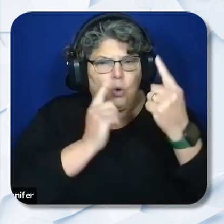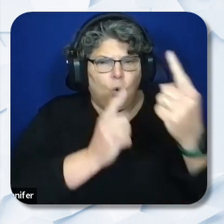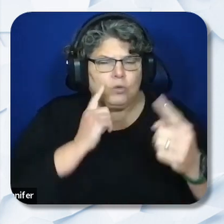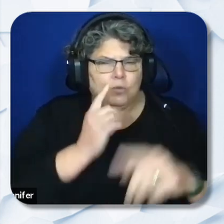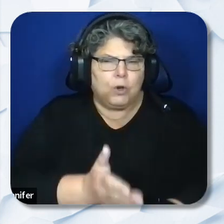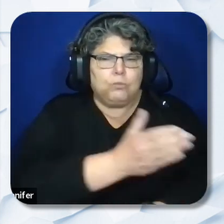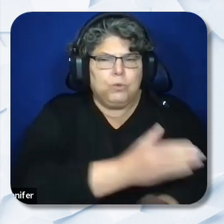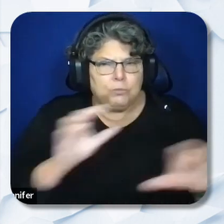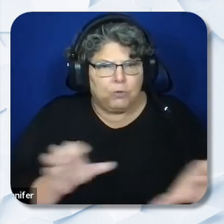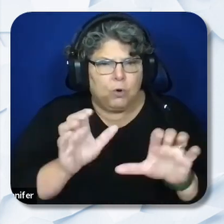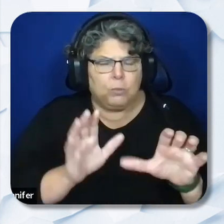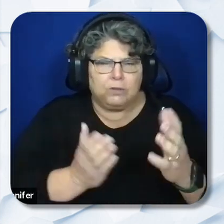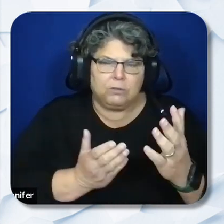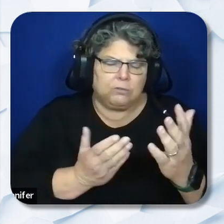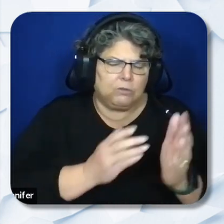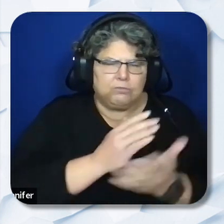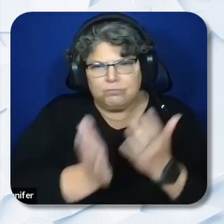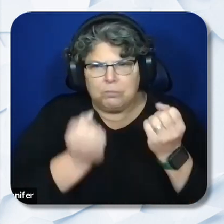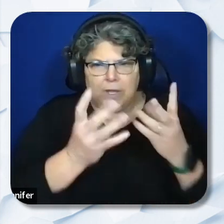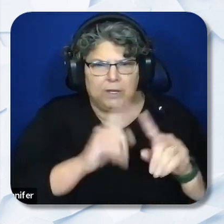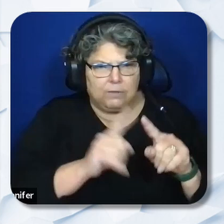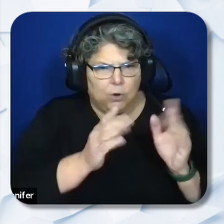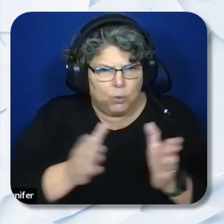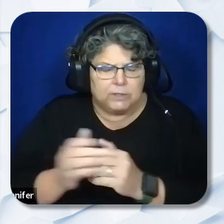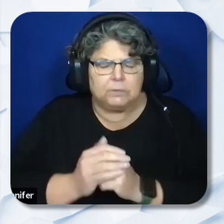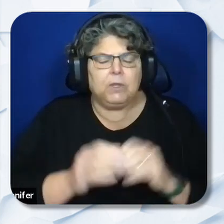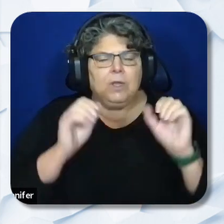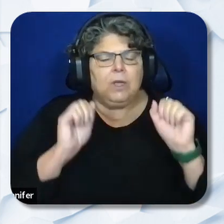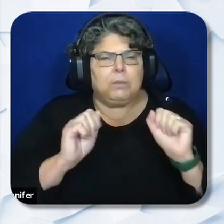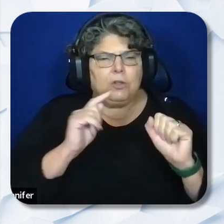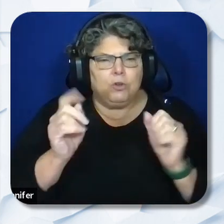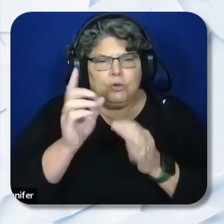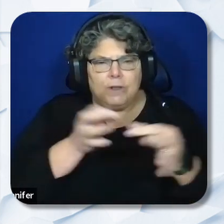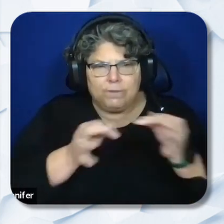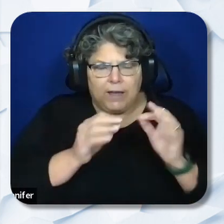multiple measures. 6. Ability to define a clear vision for a collaborative addressing the needs